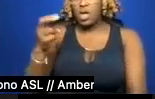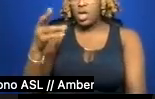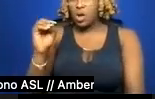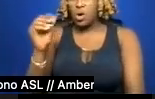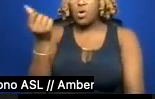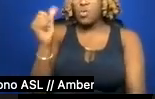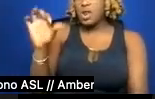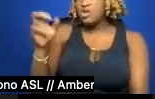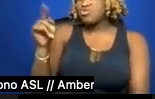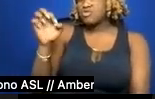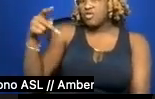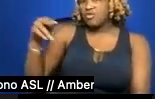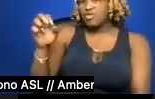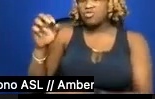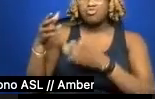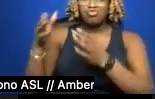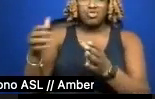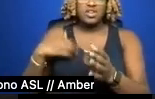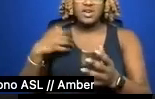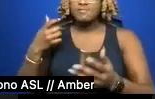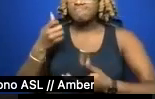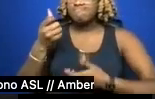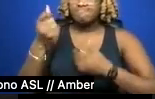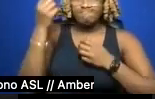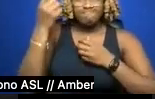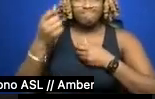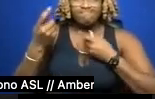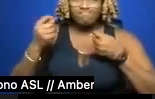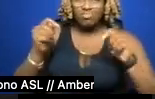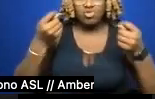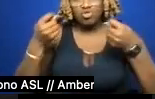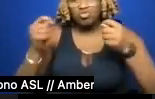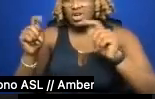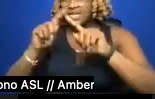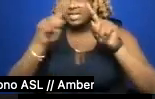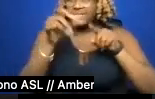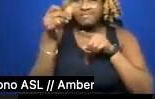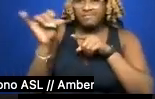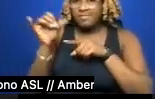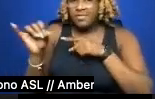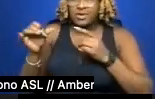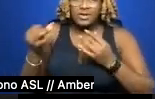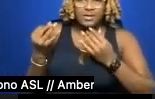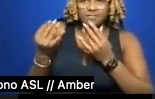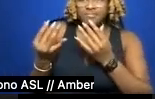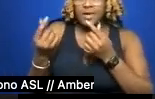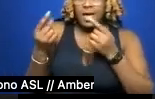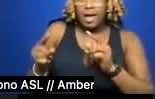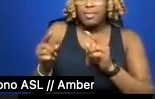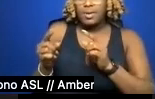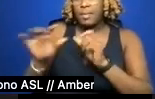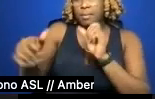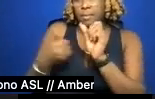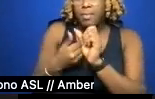I exhausted all imaginable vulgarities stewing in my backyard just five minutes away: cowboys,